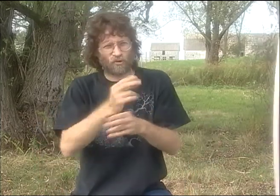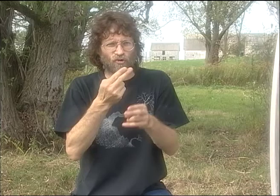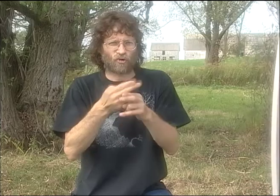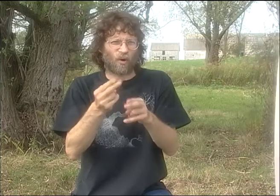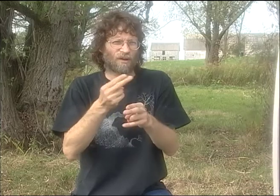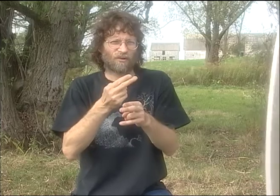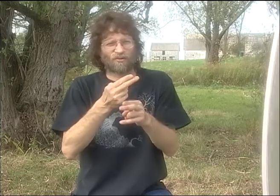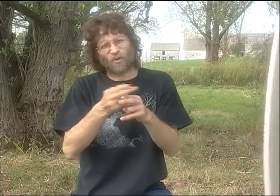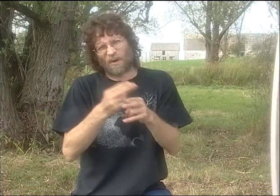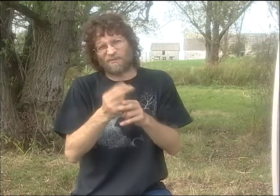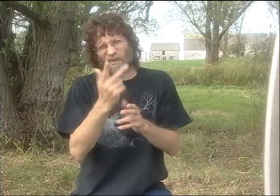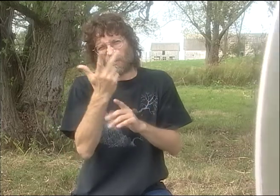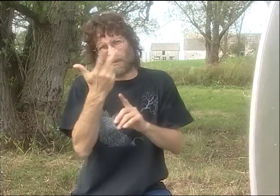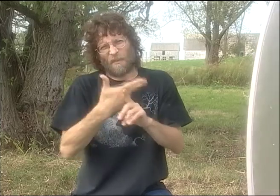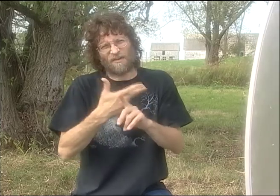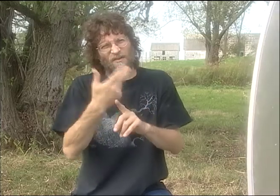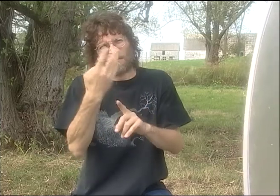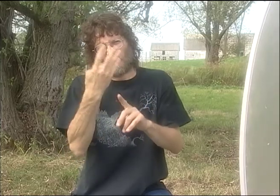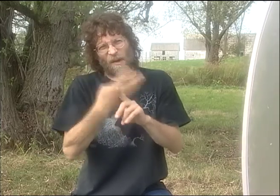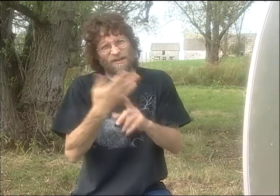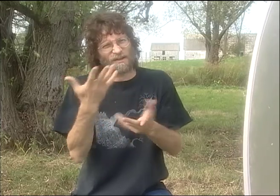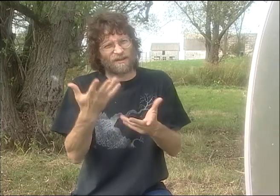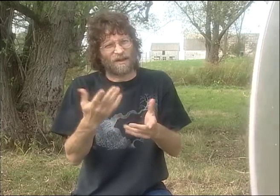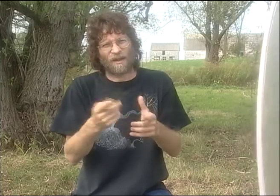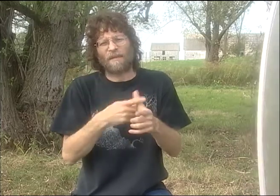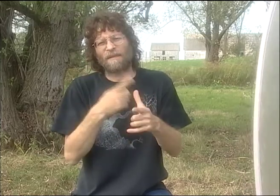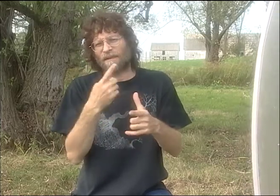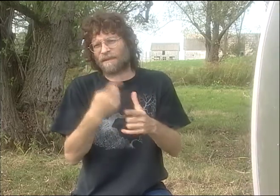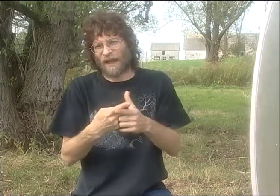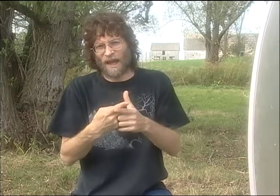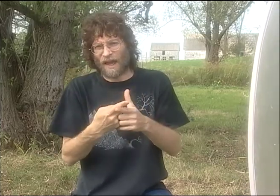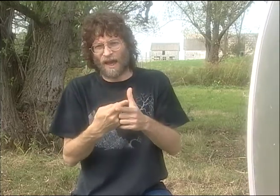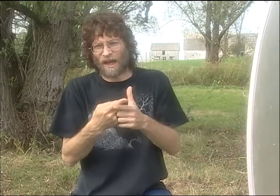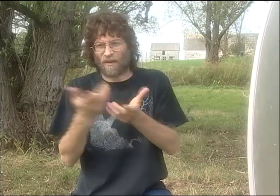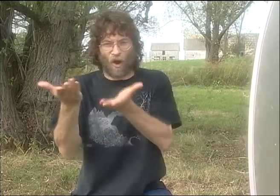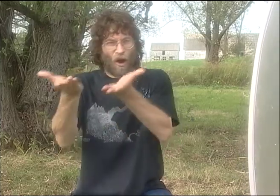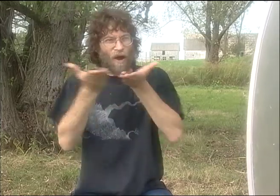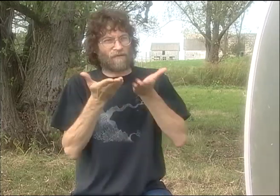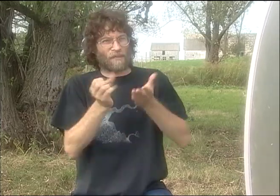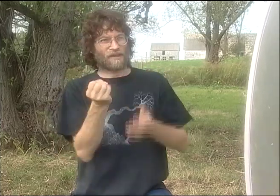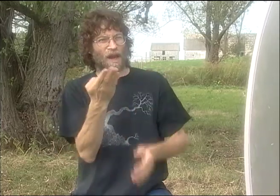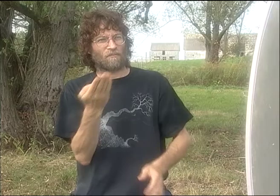IT WAS AN INTERNSHIP. JUST A SHORT 3 OR 4-MONTH TIME PERIOD.